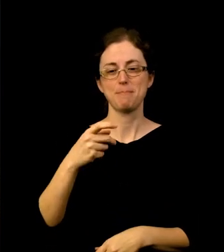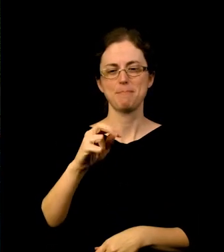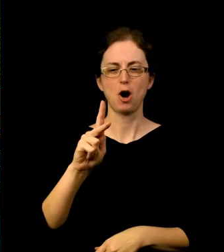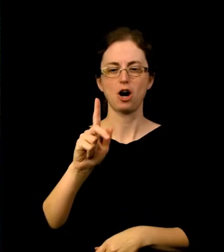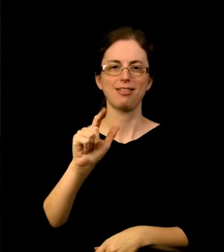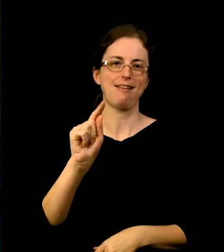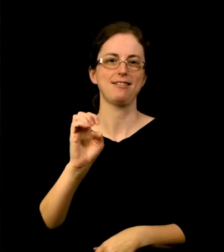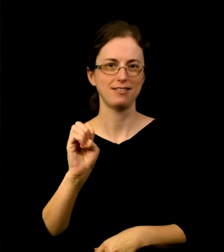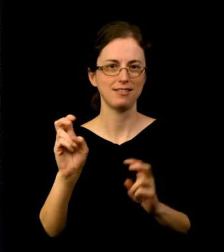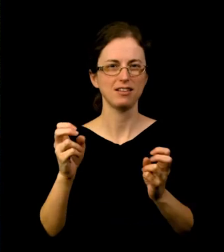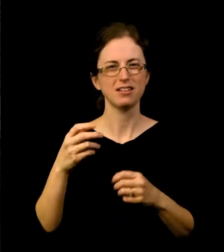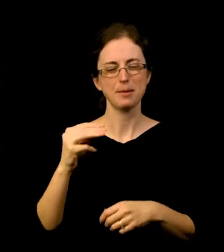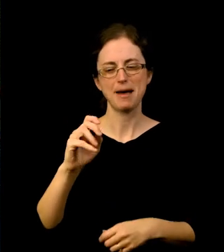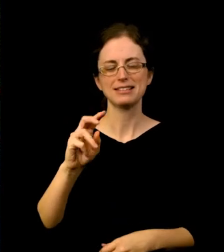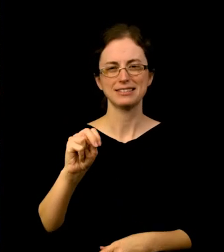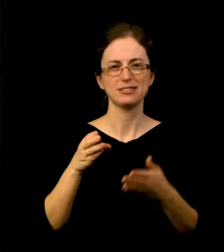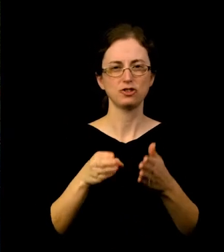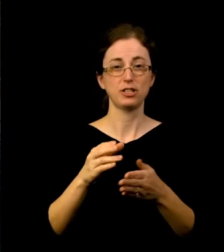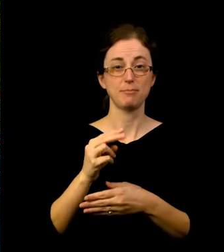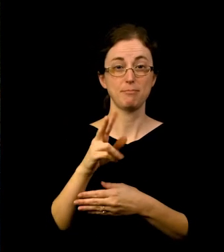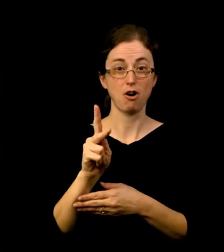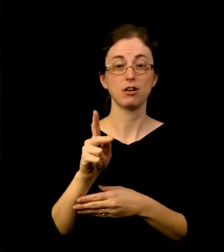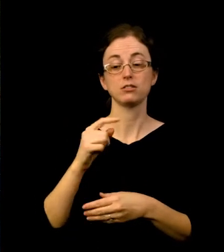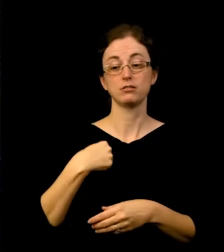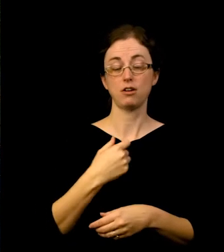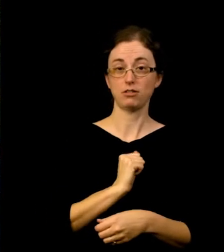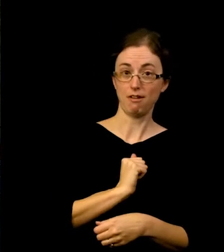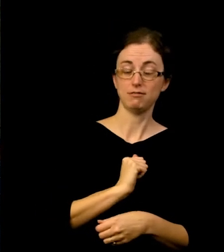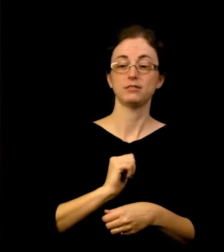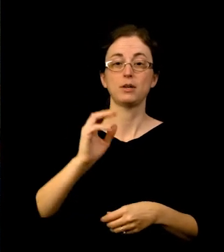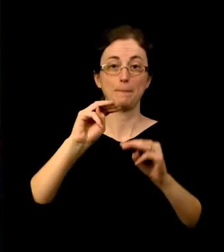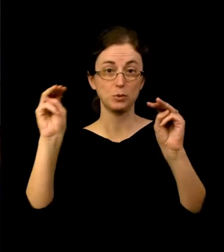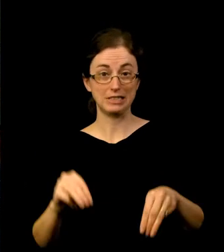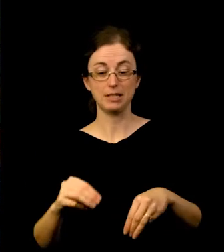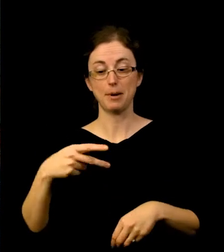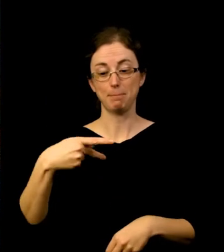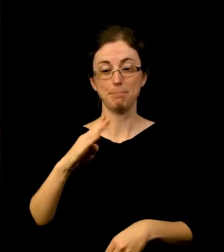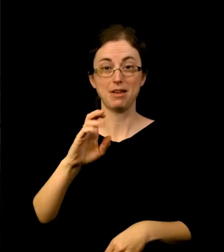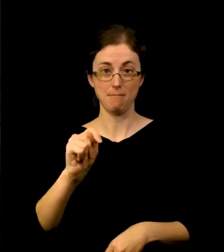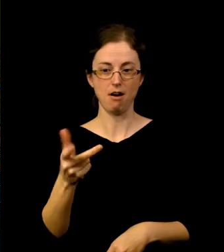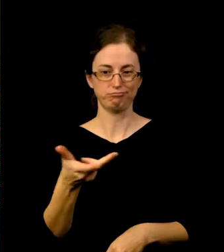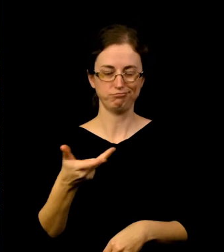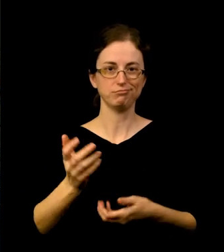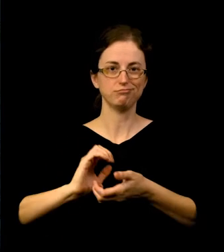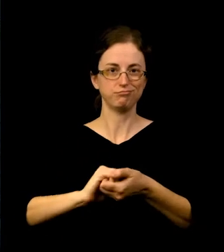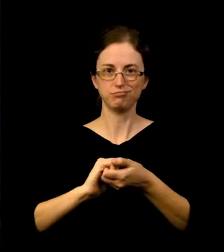It was a collaboration with the Museum, ourselves and PBOT. We were able to provide entertainment for